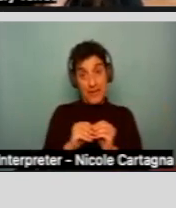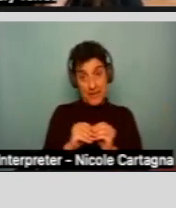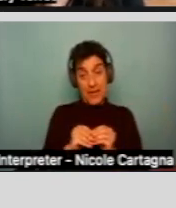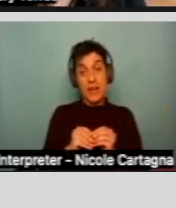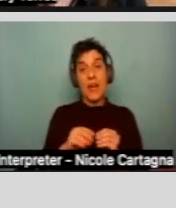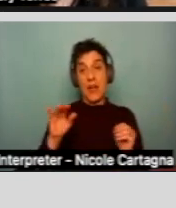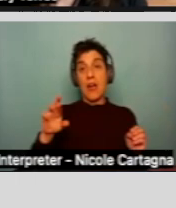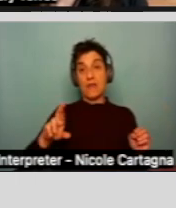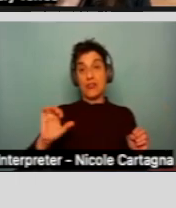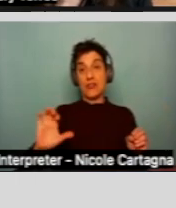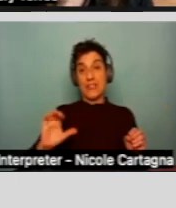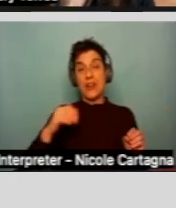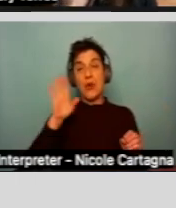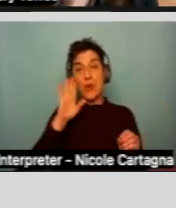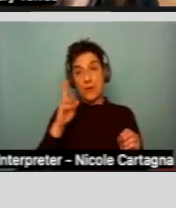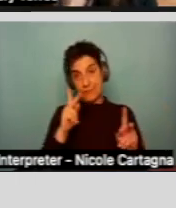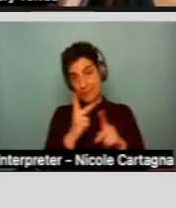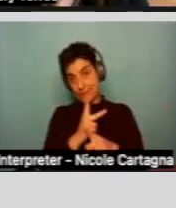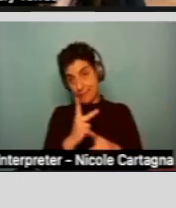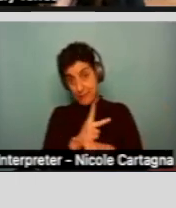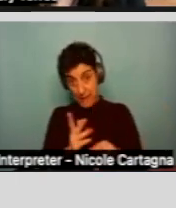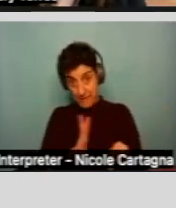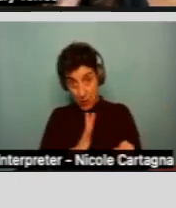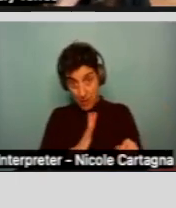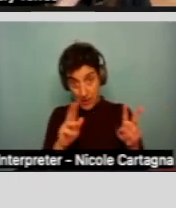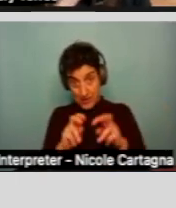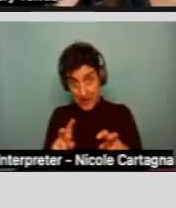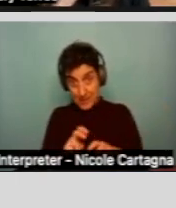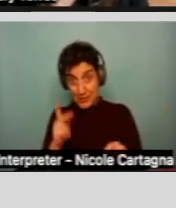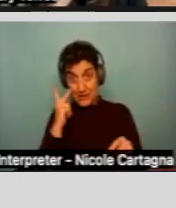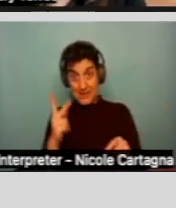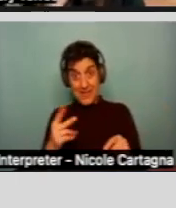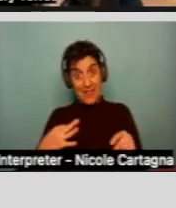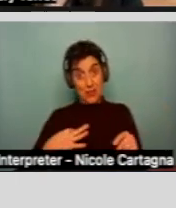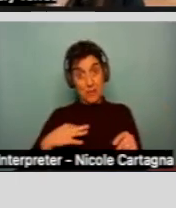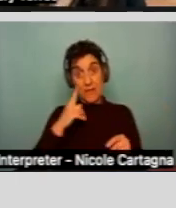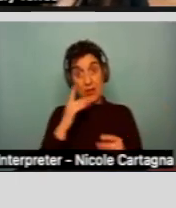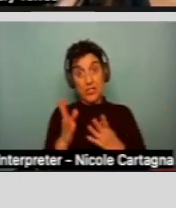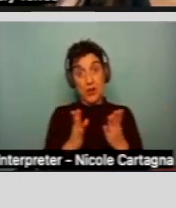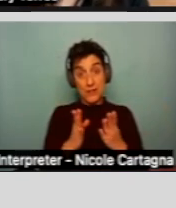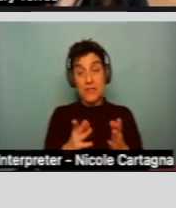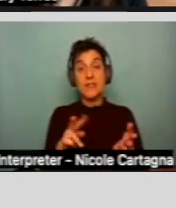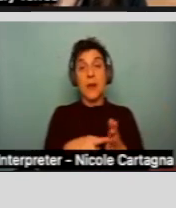a formal assessment to determine eligibility for services. Meaning if they're going to have a psychologist